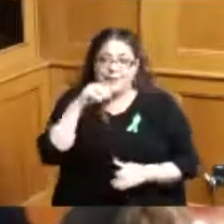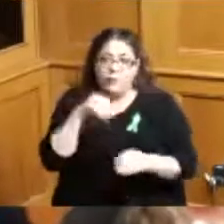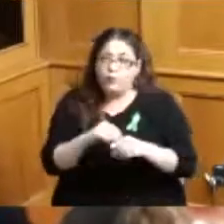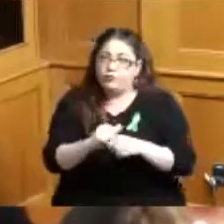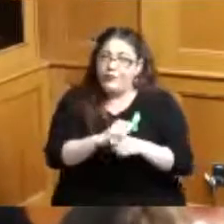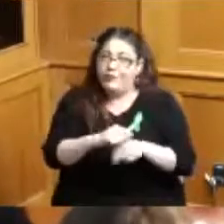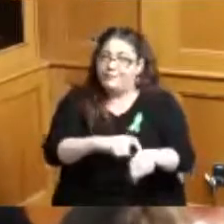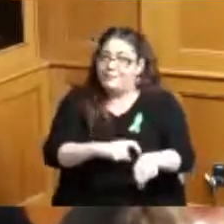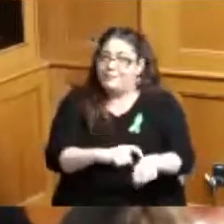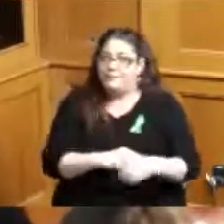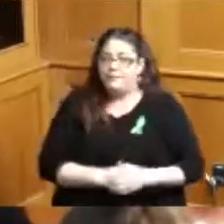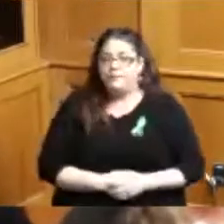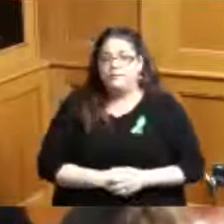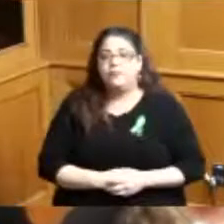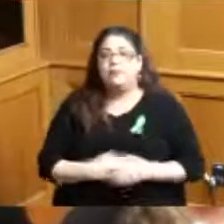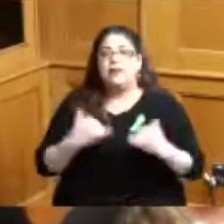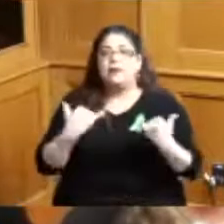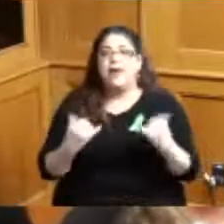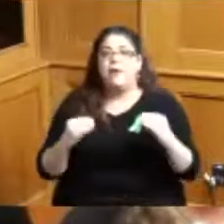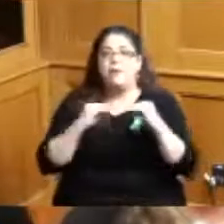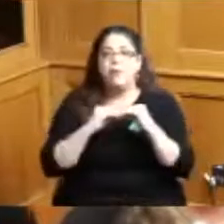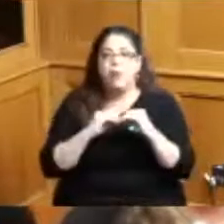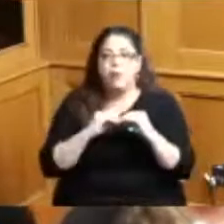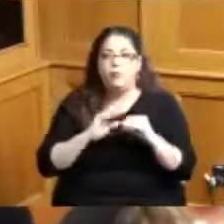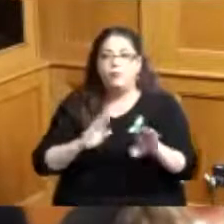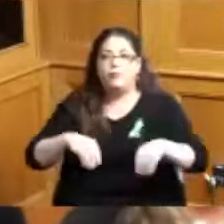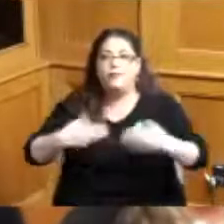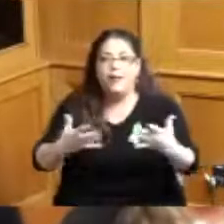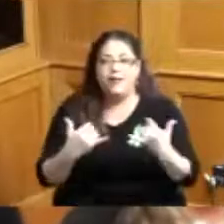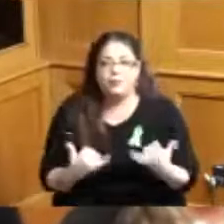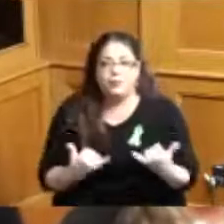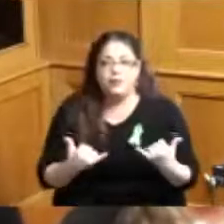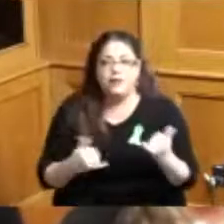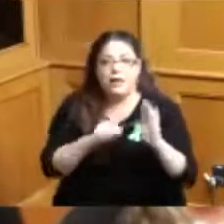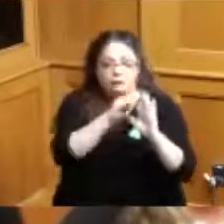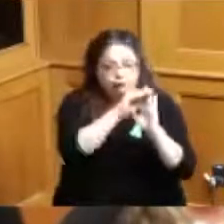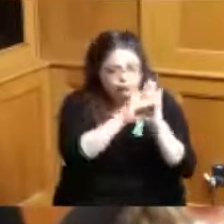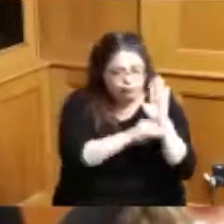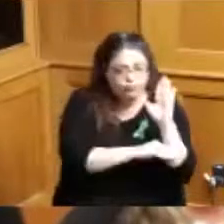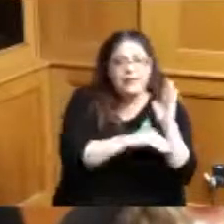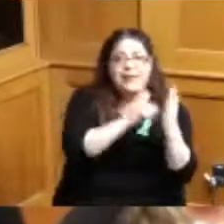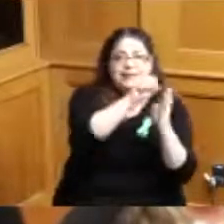a deeper guideline to help you navigate what's in the state funding what's not in the state funding